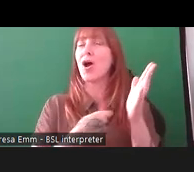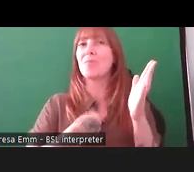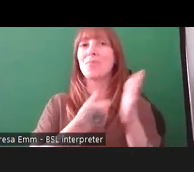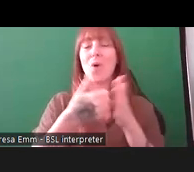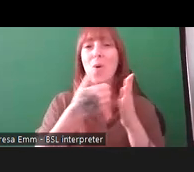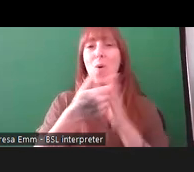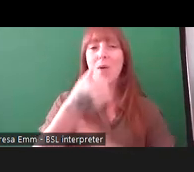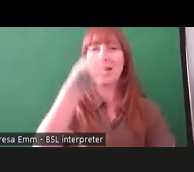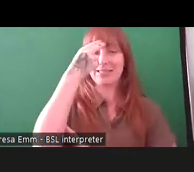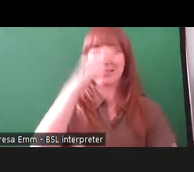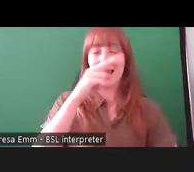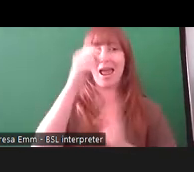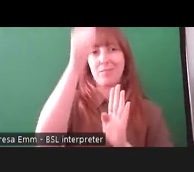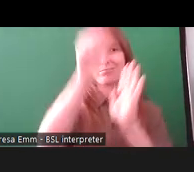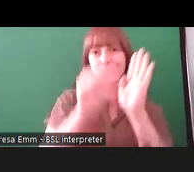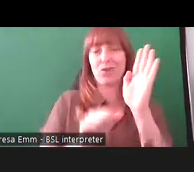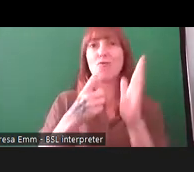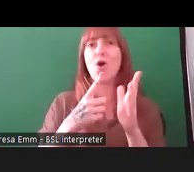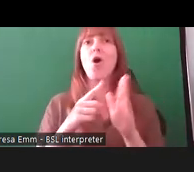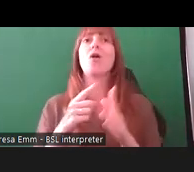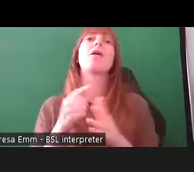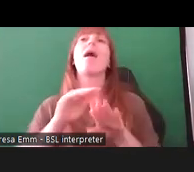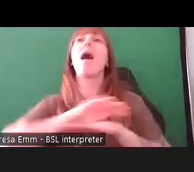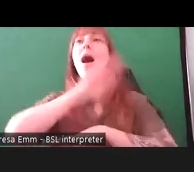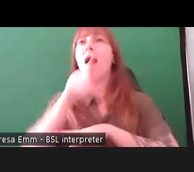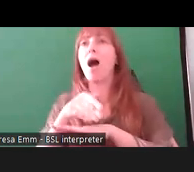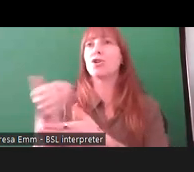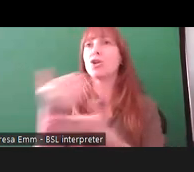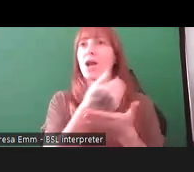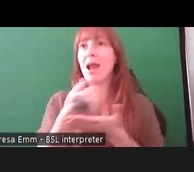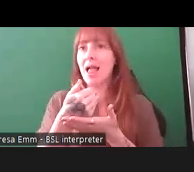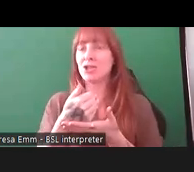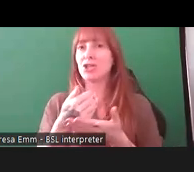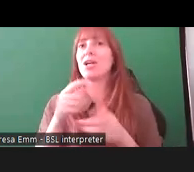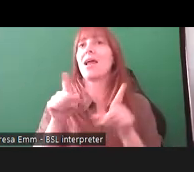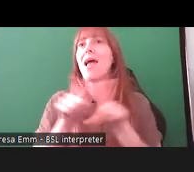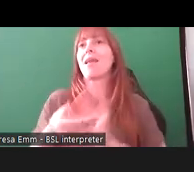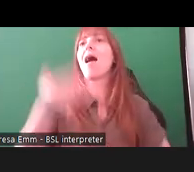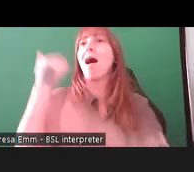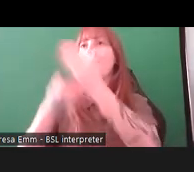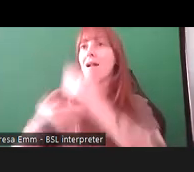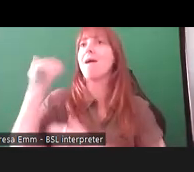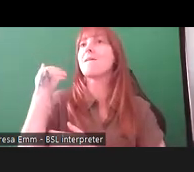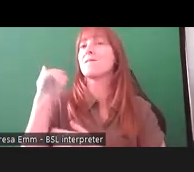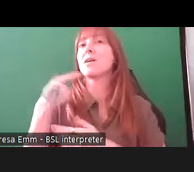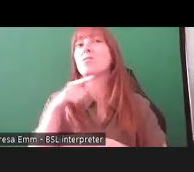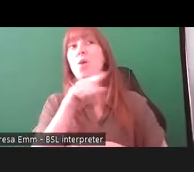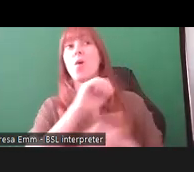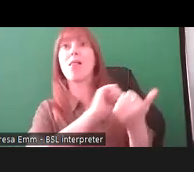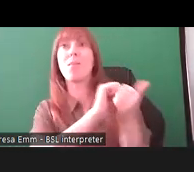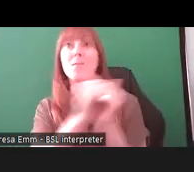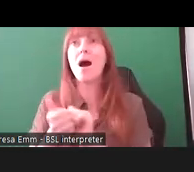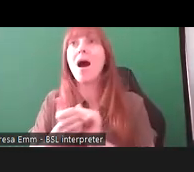Disability Arts Collection and Archive who are one of the partners in loaning lots of archive